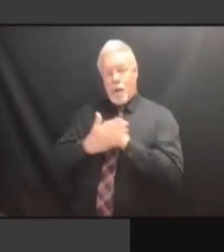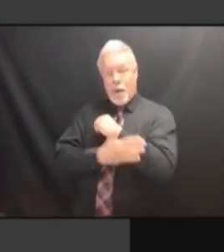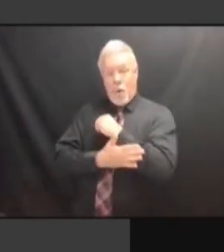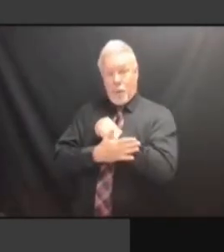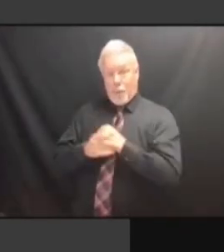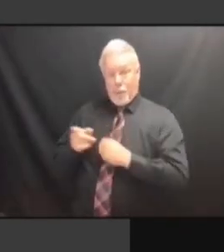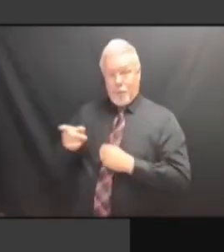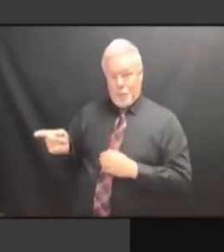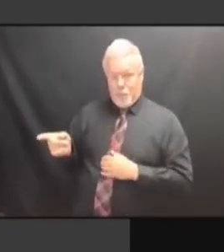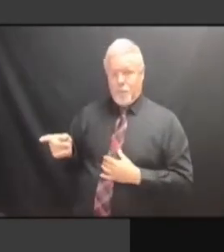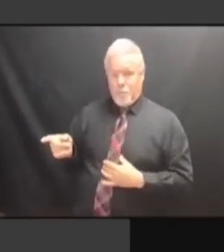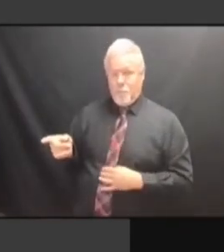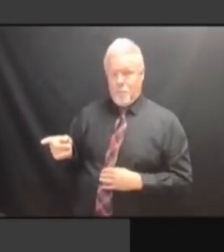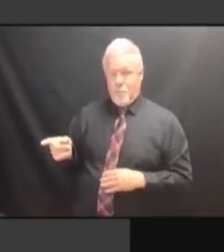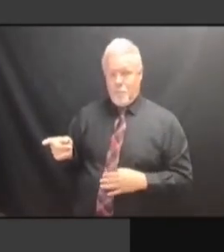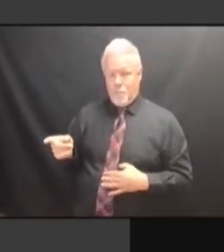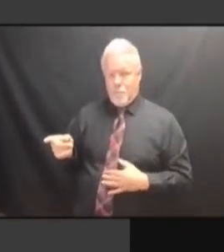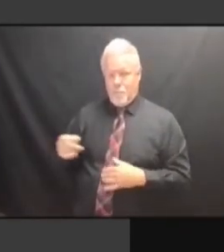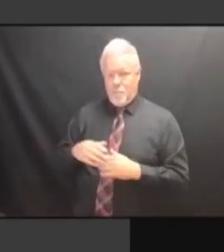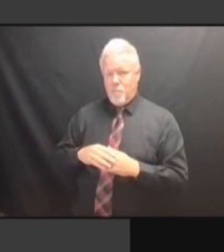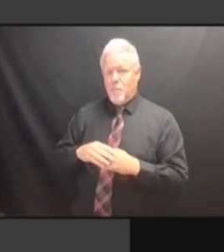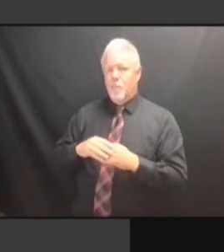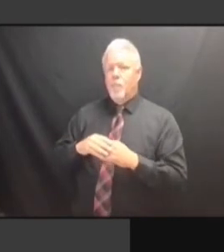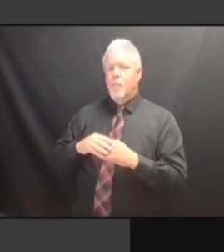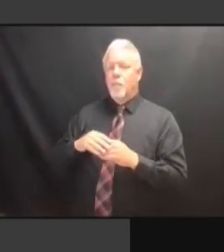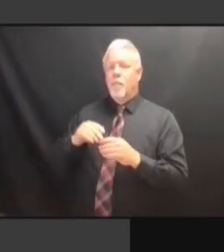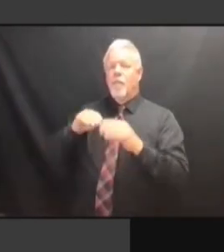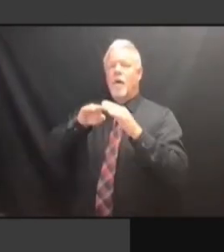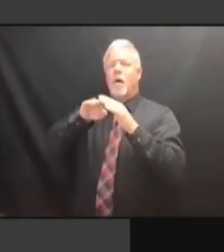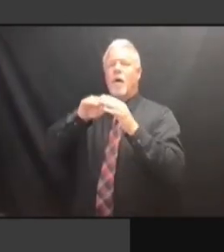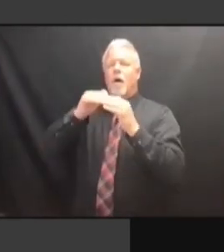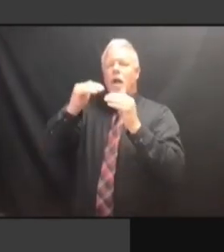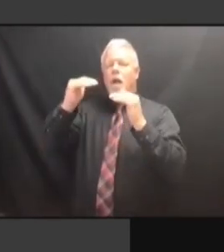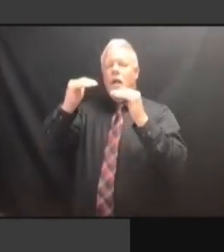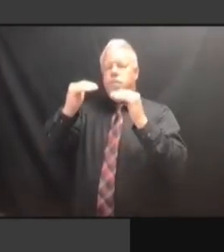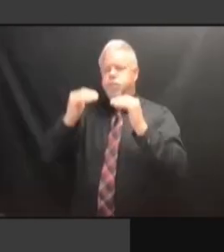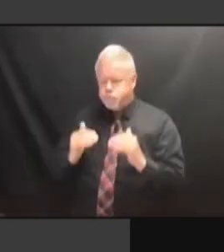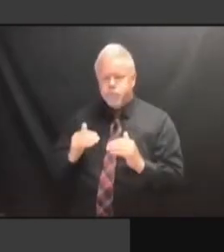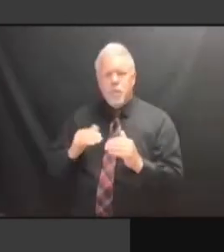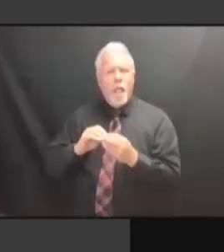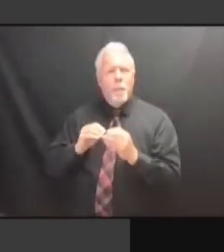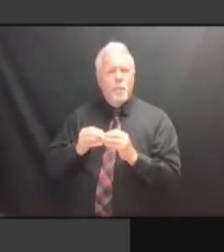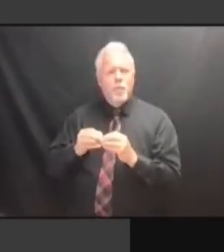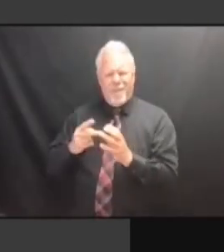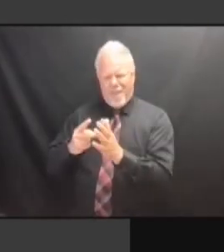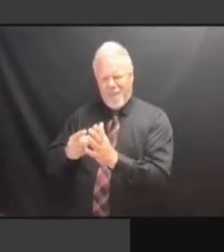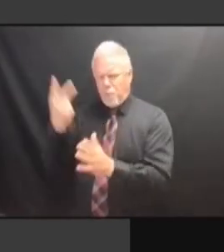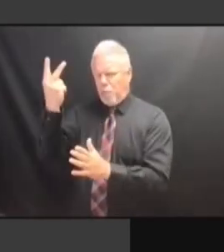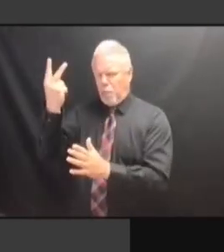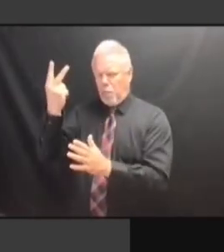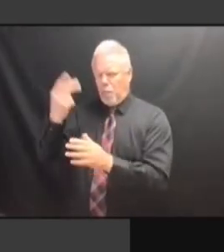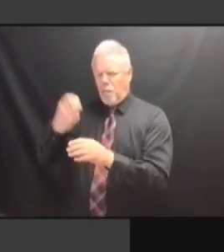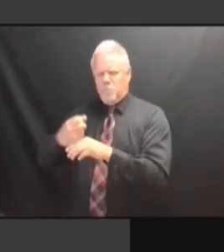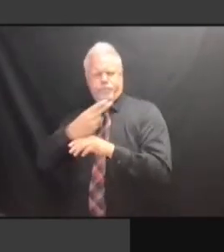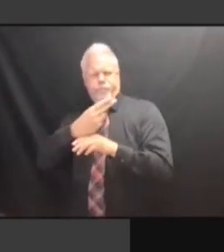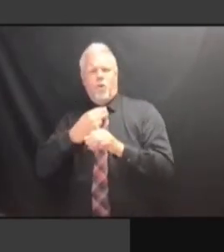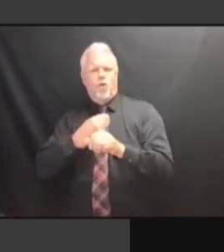UNDERVOTES THAN THE REST OF THE STATE, AND THERE'S UNDERVOTES THAN THE REST OF THE STATE, AND THERE'S NO UNDERVOTES THAN THE REST OF THE STATE, AND THERE'S NO OTHER STATE, AND THERE'S NO OTHER STATE, AND THERE'S NO OTHER COUNTY STATE, AND THERE'S NO OTHER COUNTY CLOSE STATE, AND THERE'S NO OTHER COUNTY CLOSE TO STATE, AND THERE'S NO OTHER COUNTY CLOSE TO WESTCHESTER'S COUNTY CLOSE TO WESTCHESTER'S COUNTY CLOSE TO WESTCHESTER'S NUMBER COUNTY CLOSE TO WESTCHESTER'S NUMBER OF COUNTY CLOSE TO WESTCHESTER'S NUMBER OF -- COUNTY CLOSE TO WESTCHESTER'S NUMBER OF -- RATE COUNTY CLOSE TO WESTCHESTER'S NUMBER OF -- RATE OF COUNTY CLOSE TO WESTCHESTER'S NUMBER OF -- RATE OF UNDERVOTES. NUMBER OF -- RATE OF UNDERVOTES. NUMBER OF -- RATE OF UNDERVOTES. SO